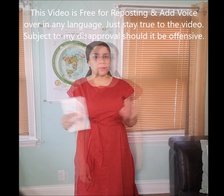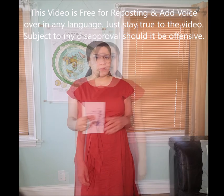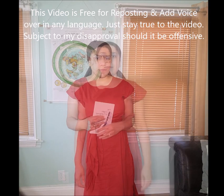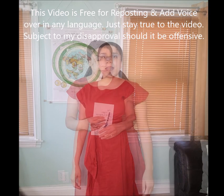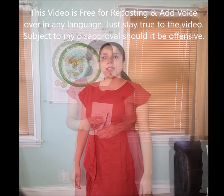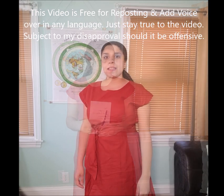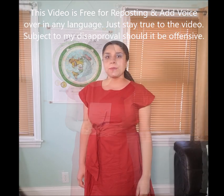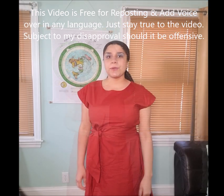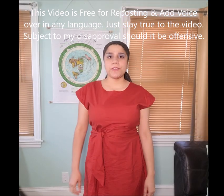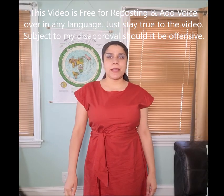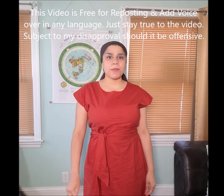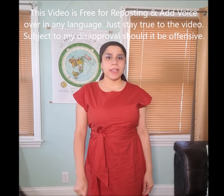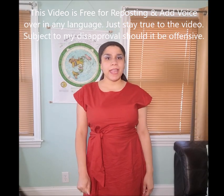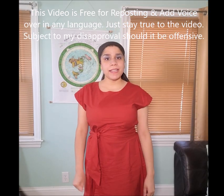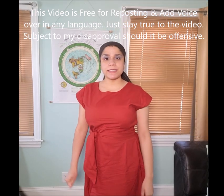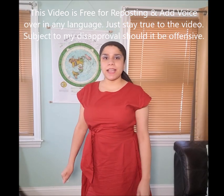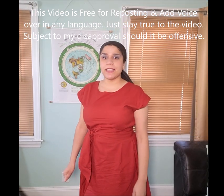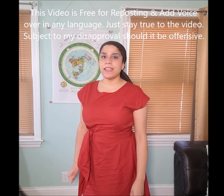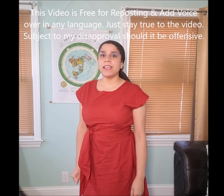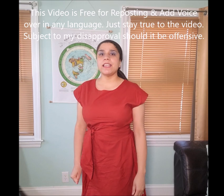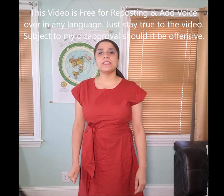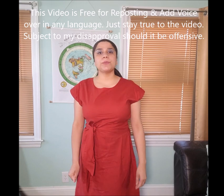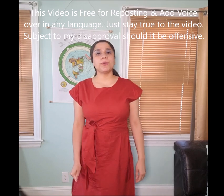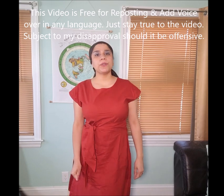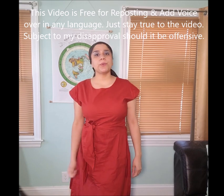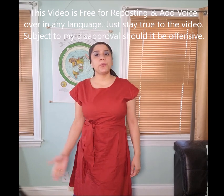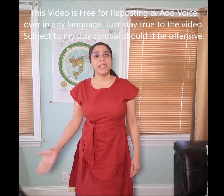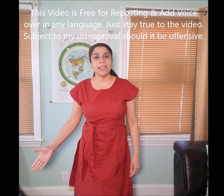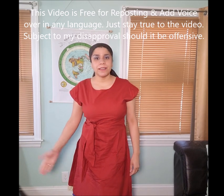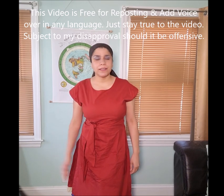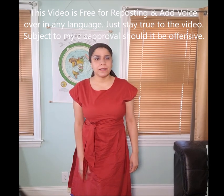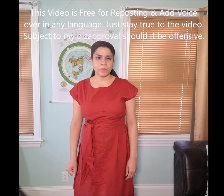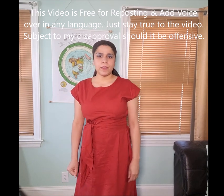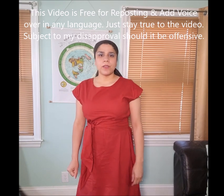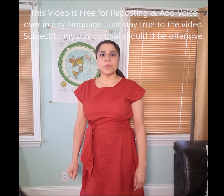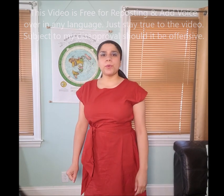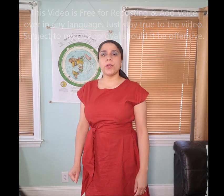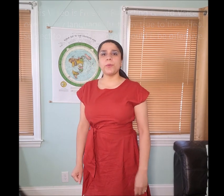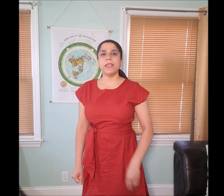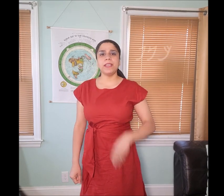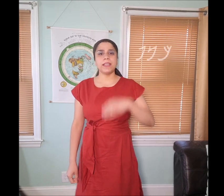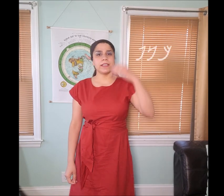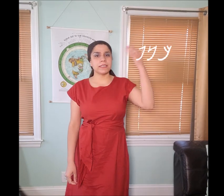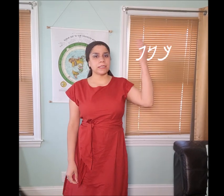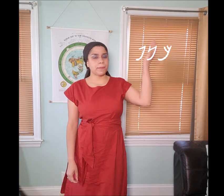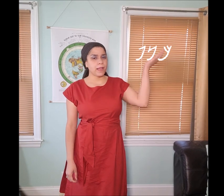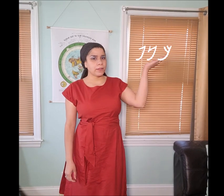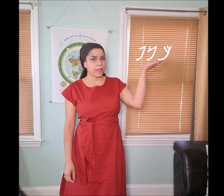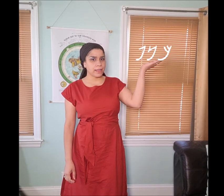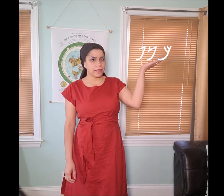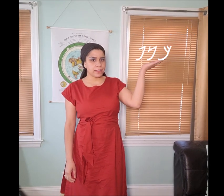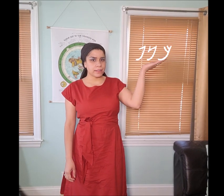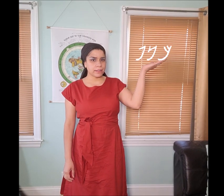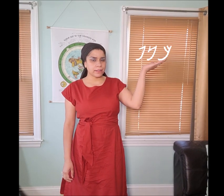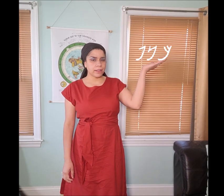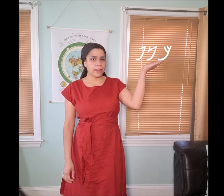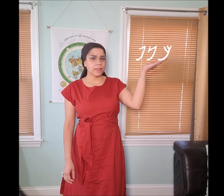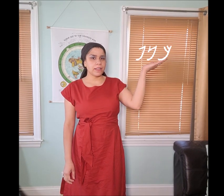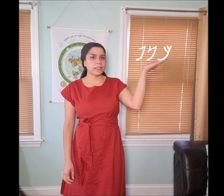The next Manakahthey 𐤌𐤍𐤇𐤕𐤉 word that I’m going to hand sign is the word for wing, the word for wing is spelled like this.